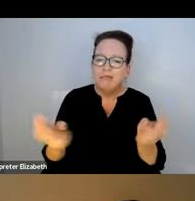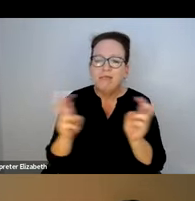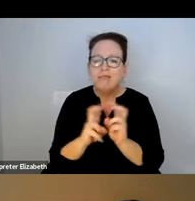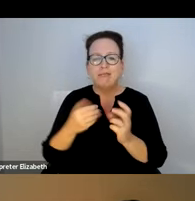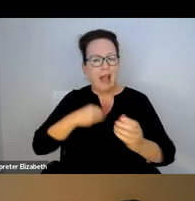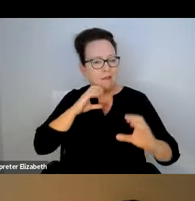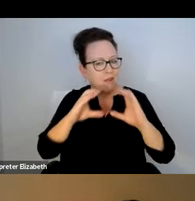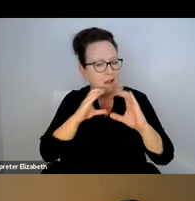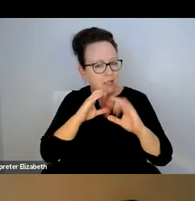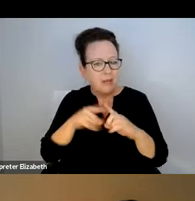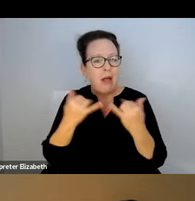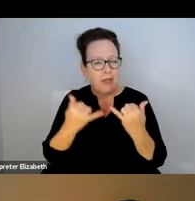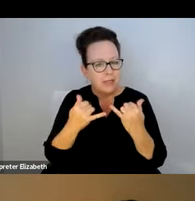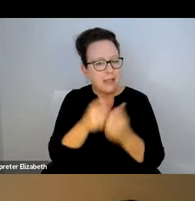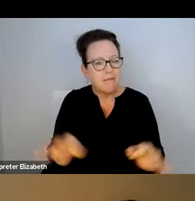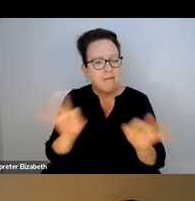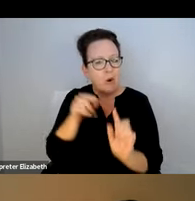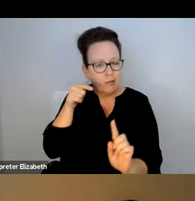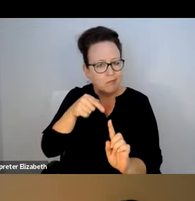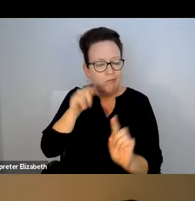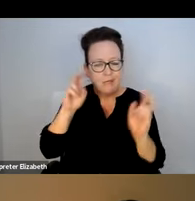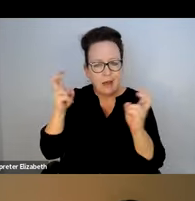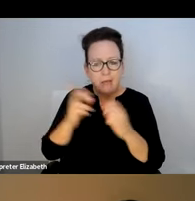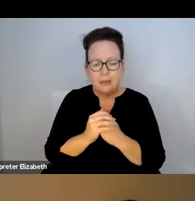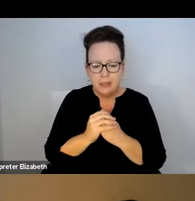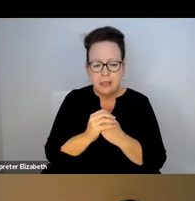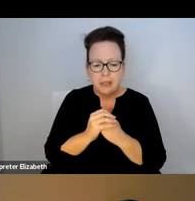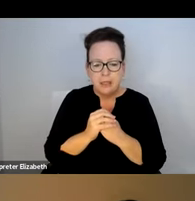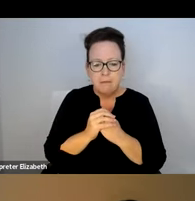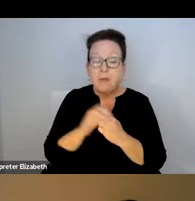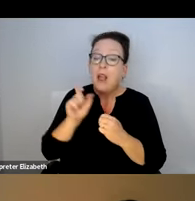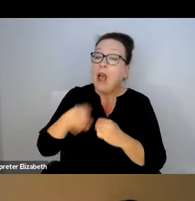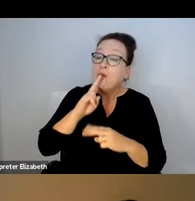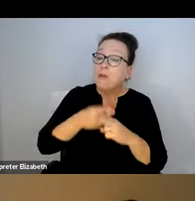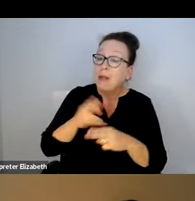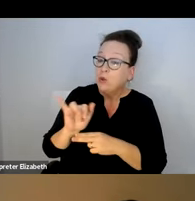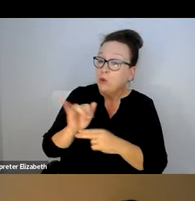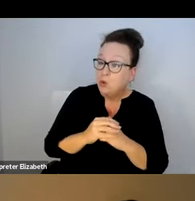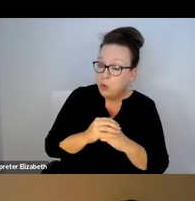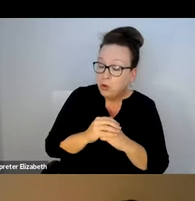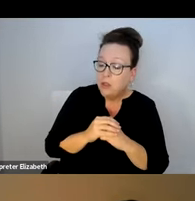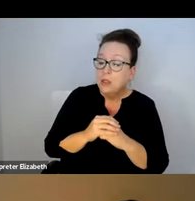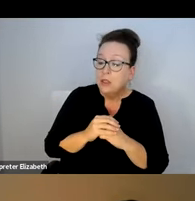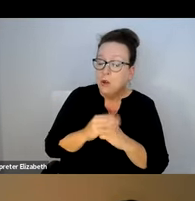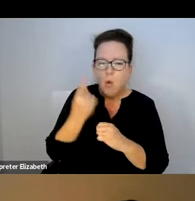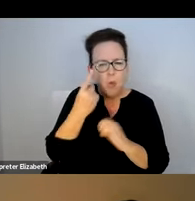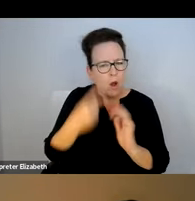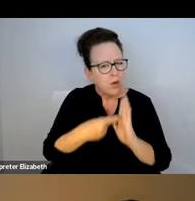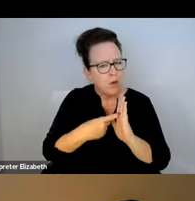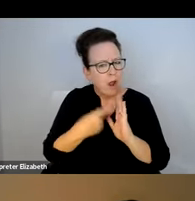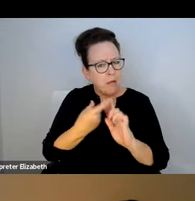CITIES AND TOWN REPRESENTATIVES JOINED US TO HAVE A CONVERSATION ABOUT THIS VERY TOPIC.